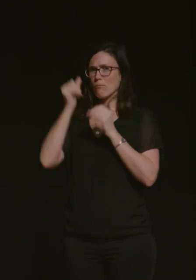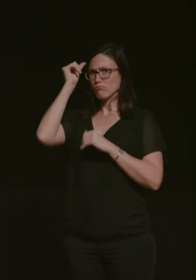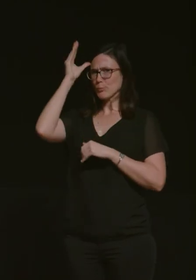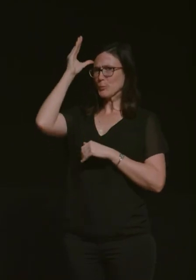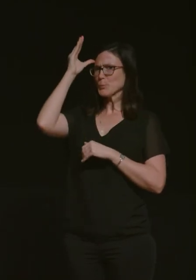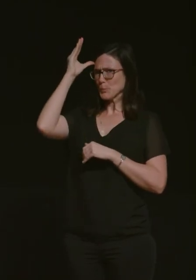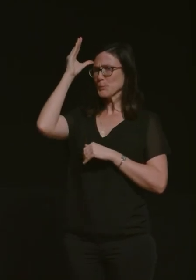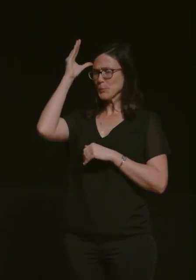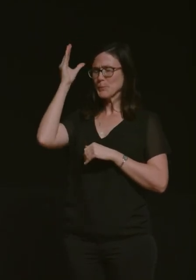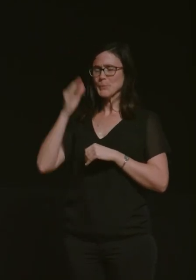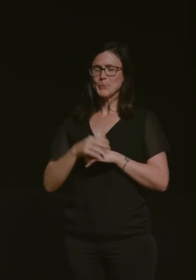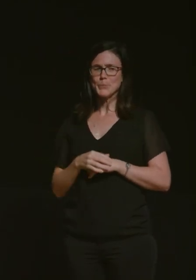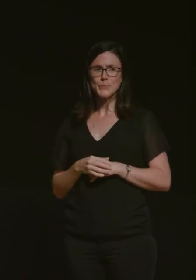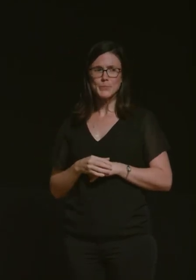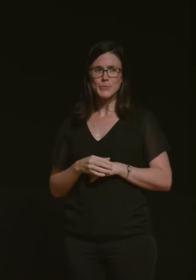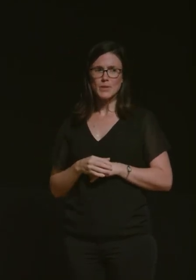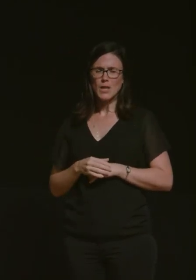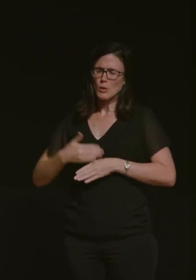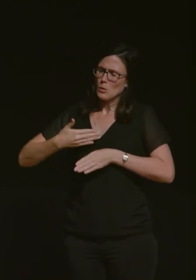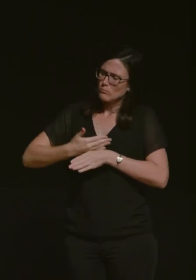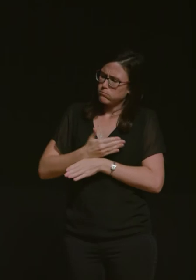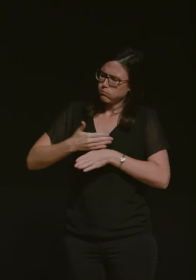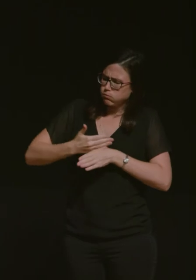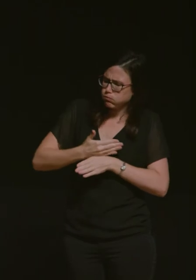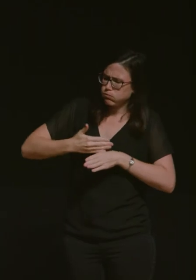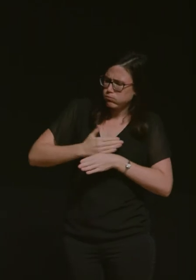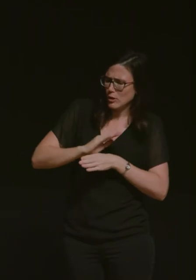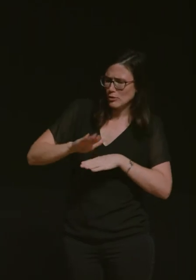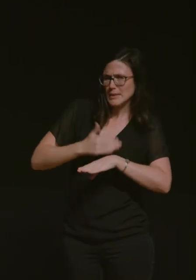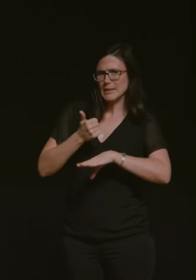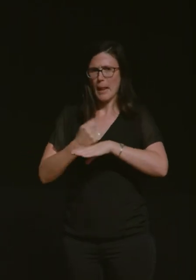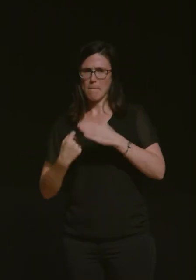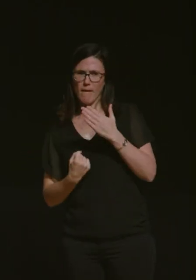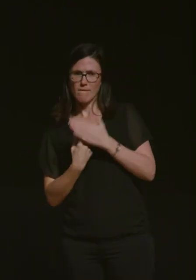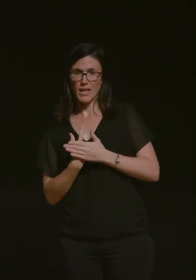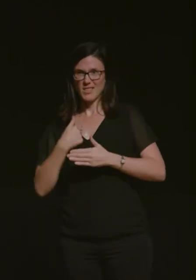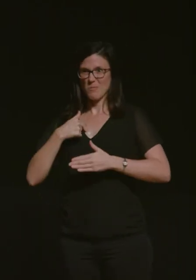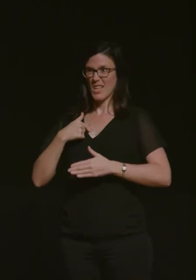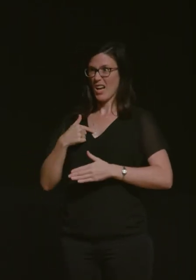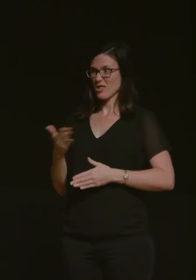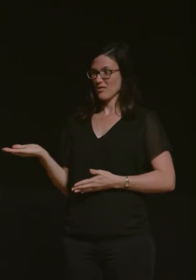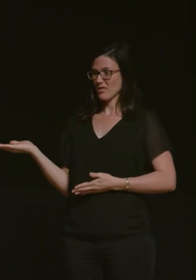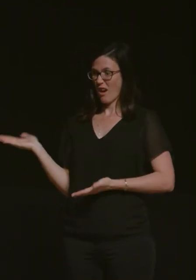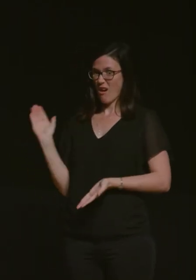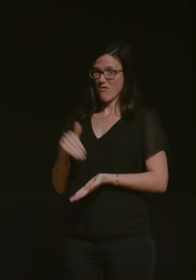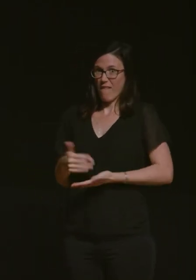who has been the one who's put all of her blood sweat and tears into these storytellers tonight i just show up and look fabulous in my shoes so